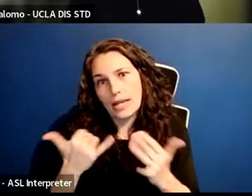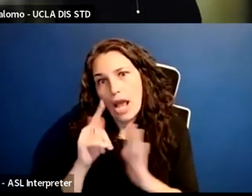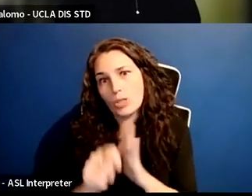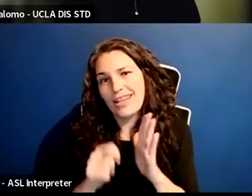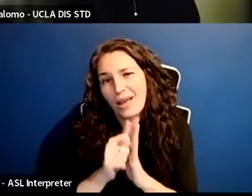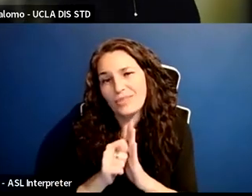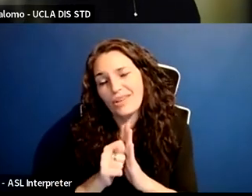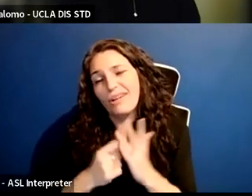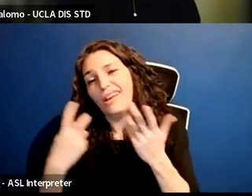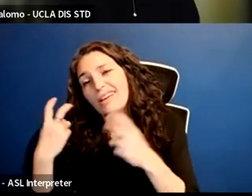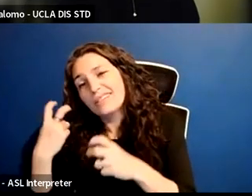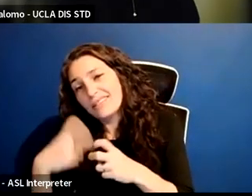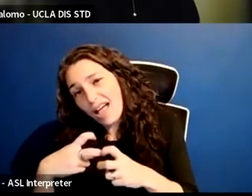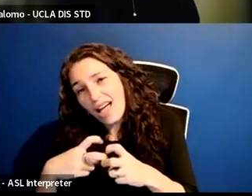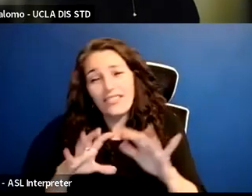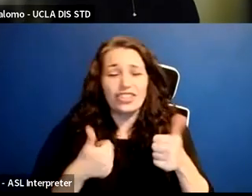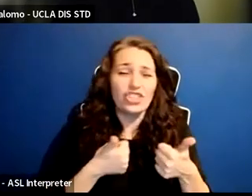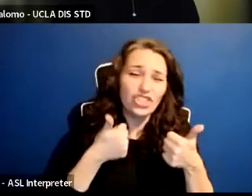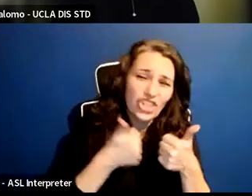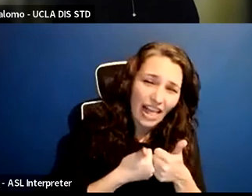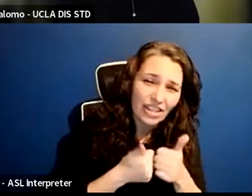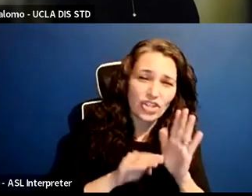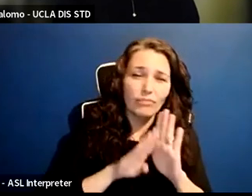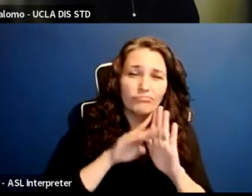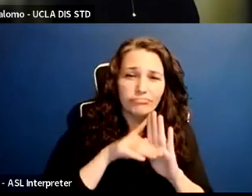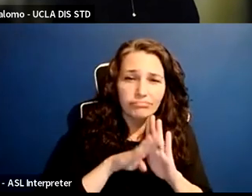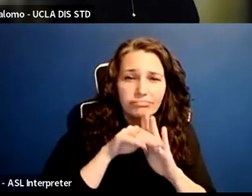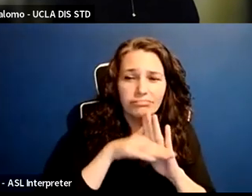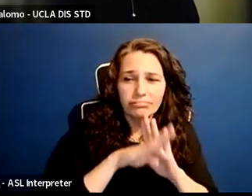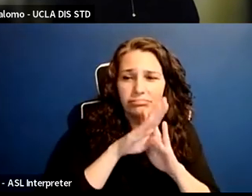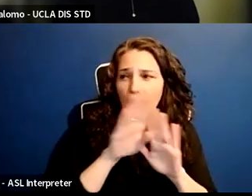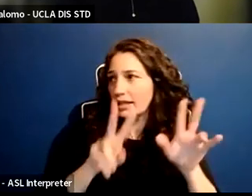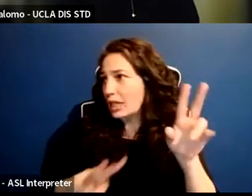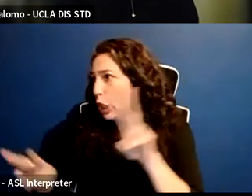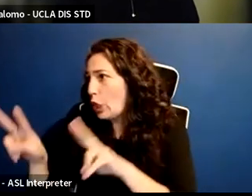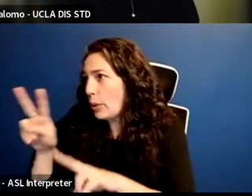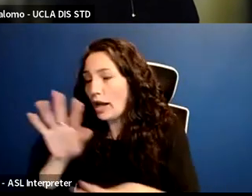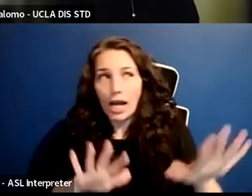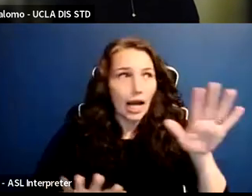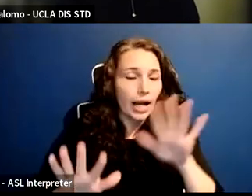There are so many, so many challenges everywhere we look today, and one of the things that gives me hope is thinking